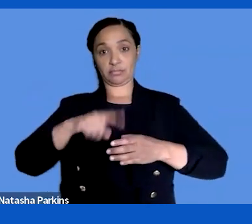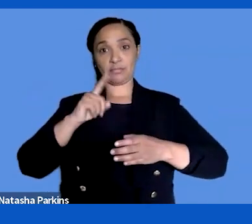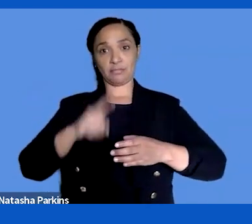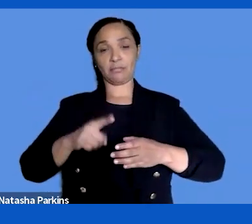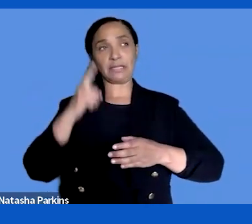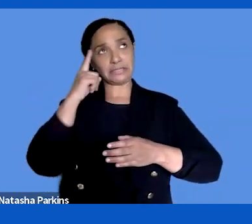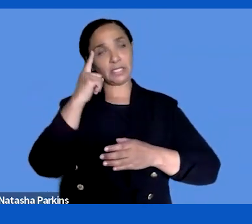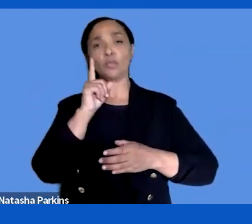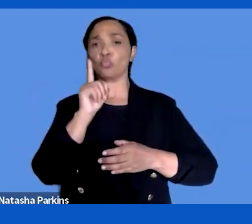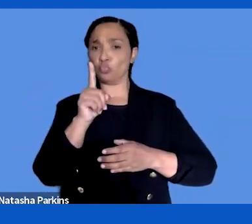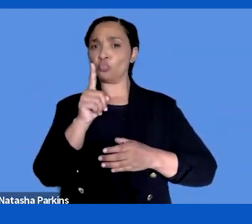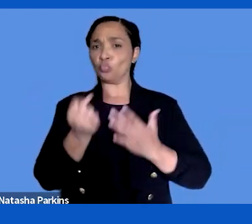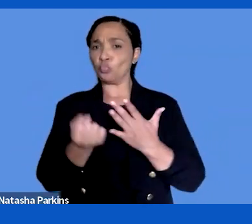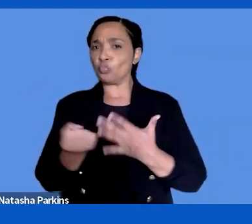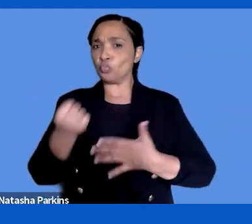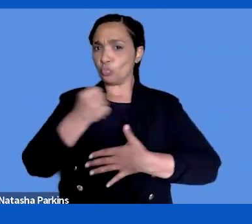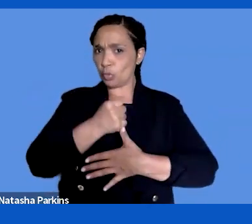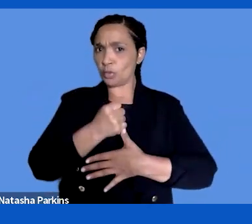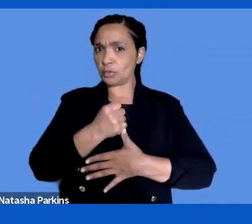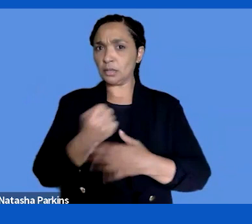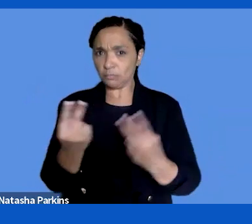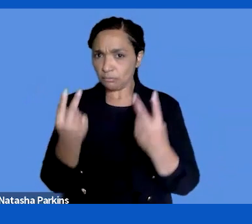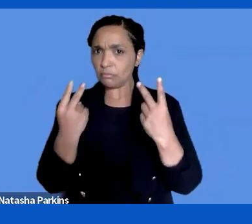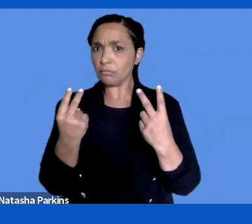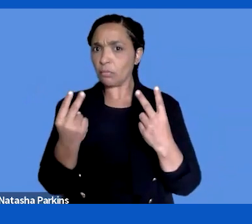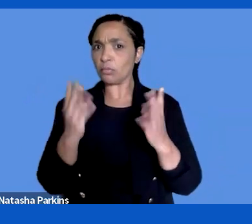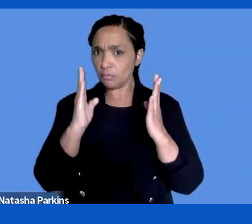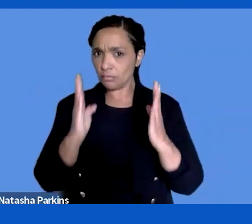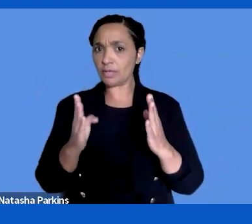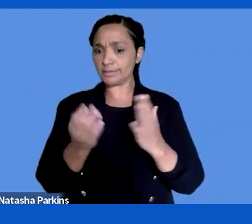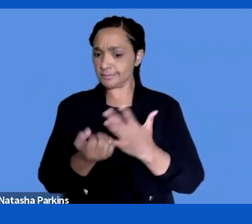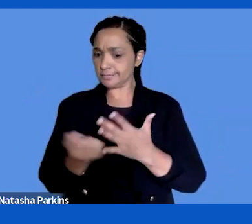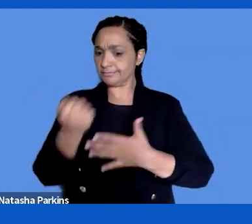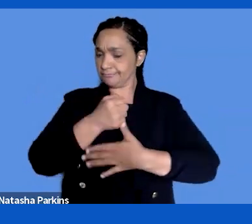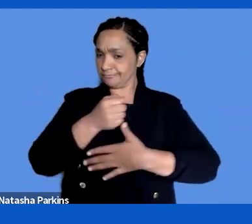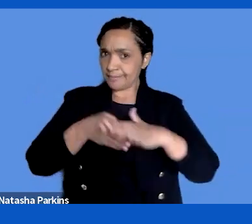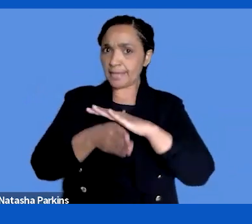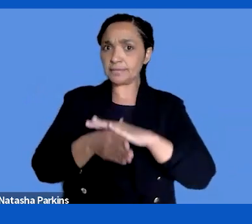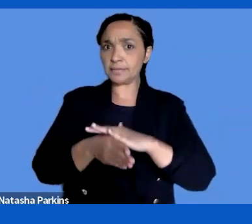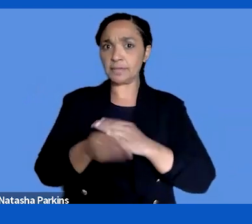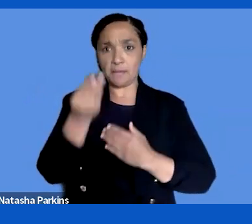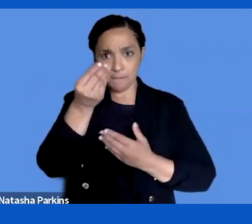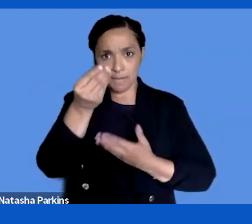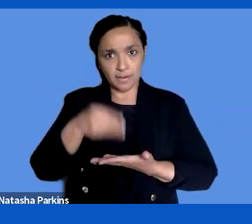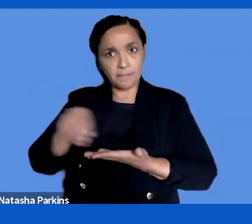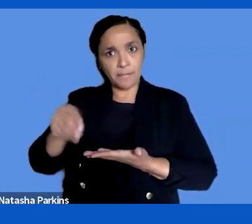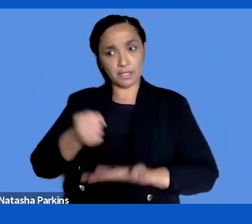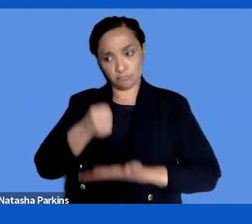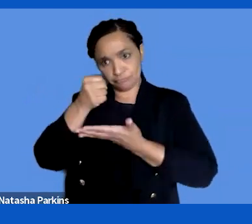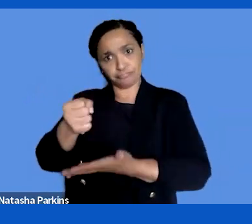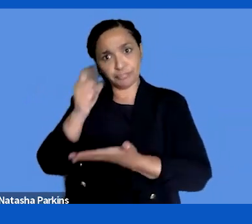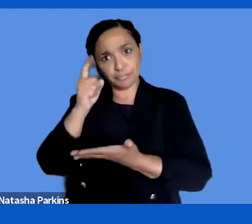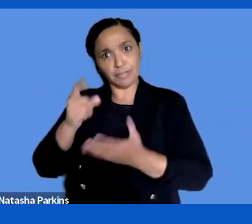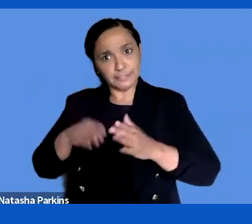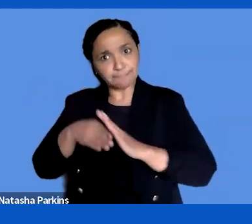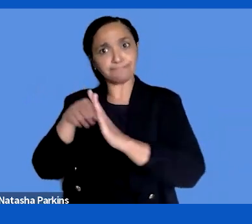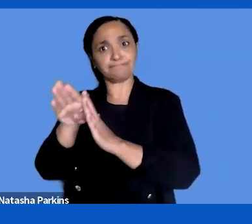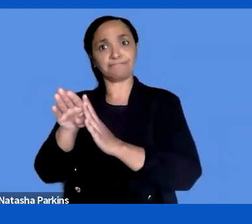and something to invest into. That is the other side of things. Accessibility is not always